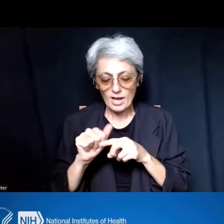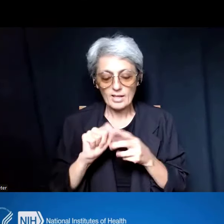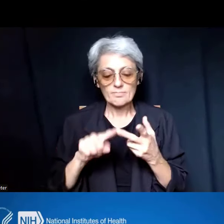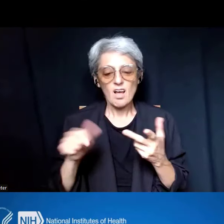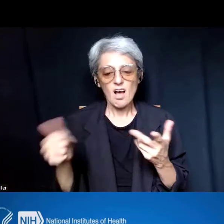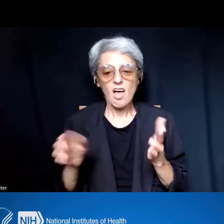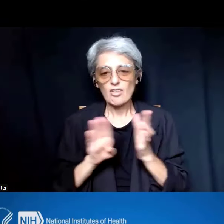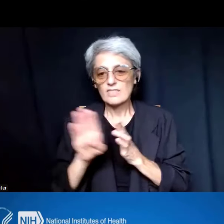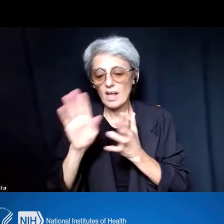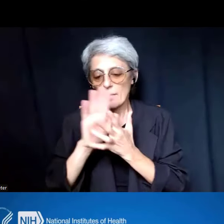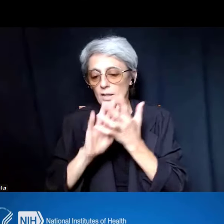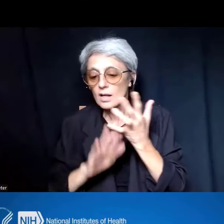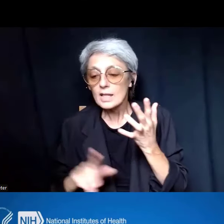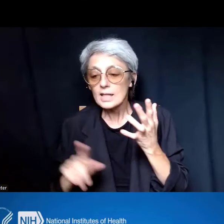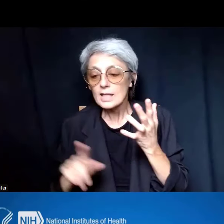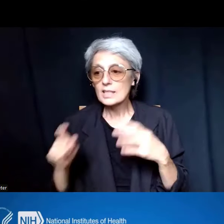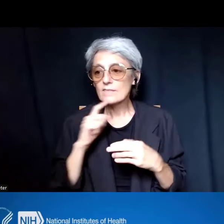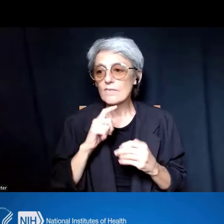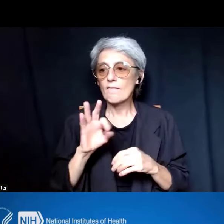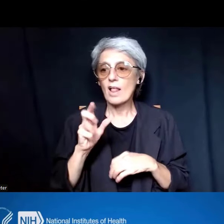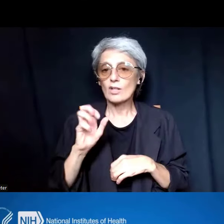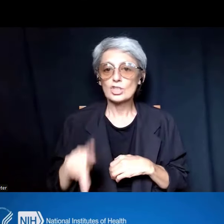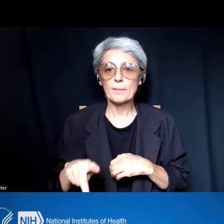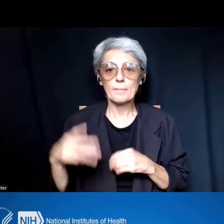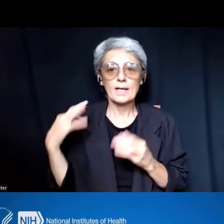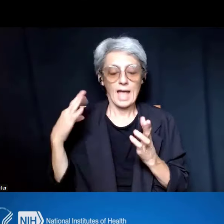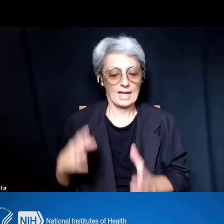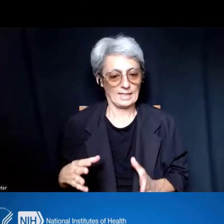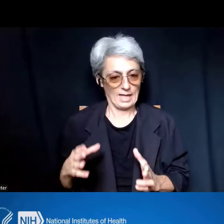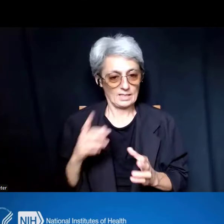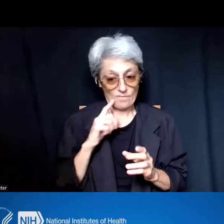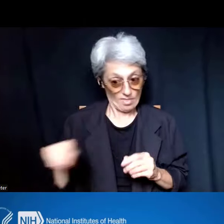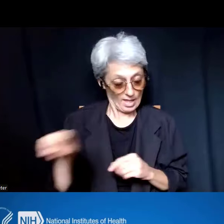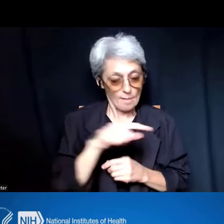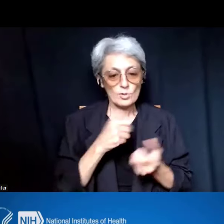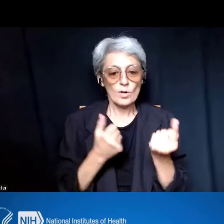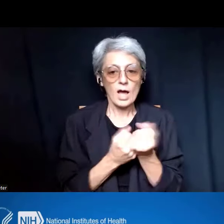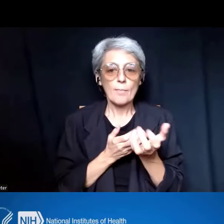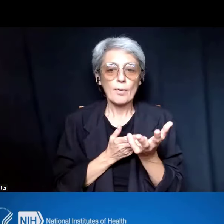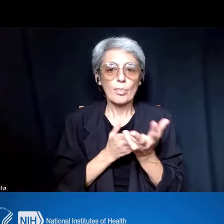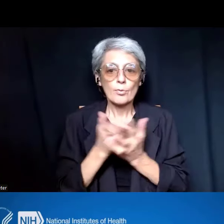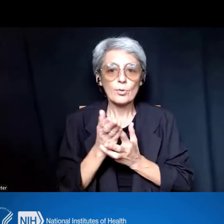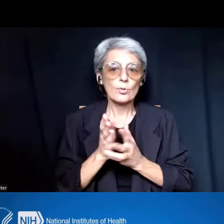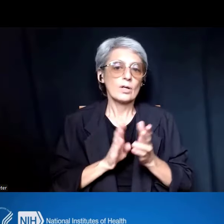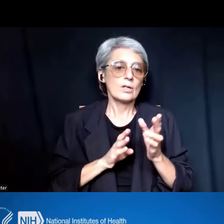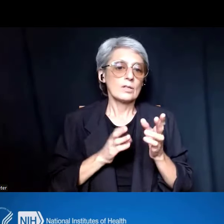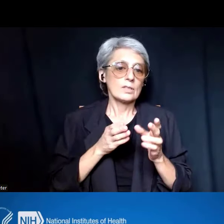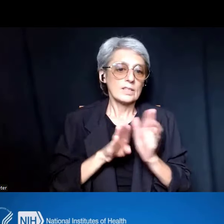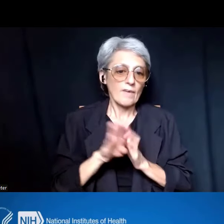needs for fellowship candidates, to assist them along their developmental career development pathways.